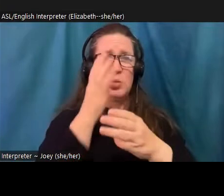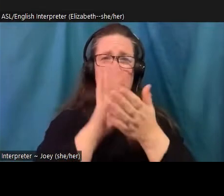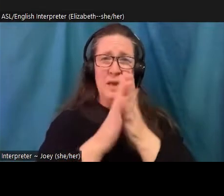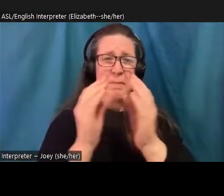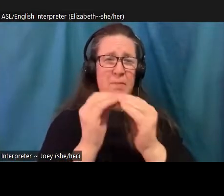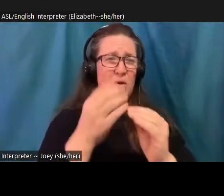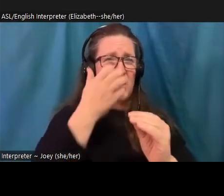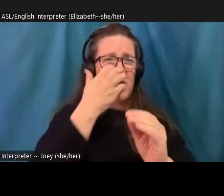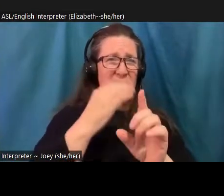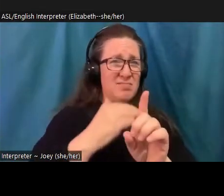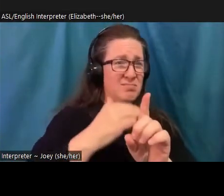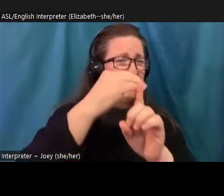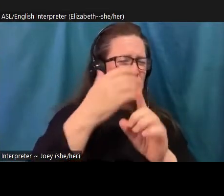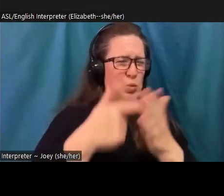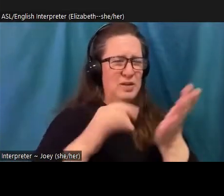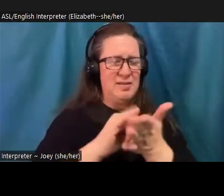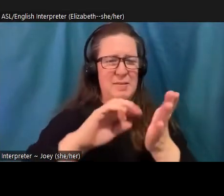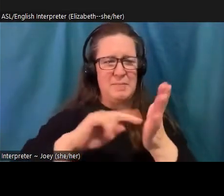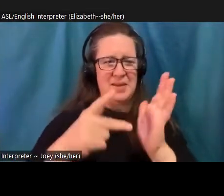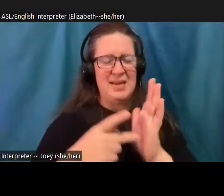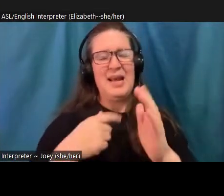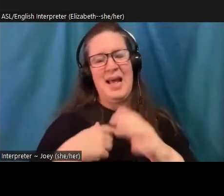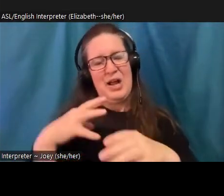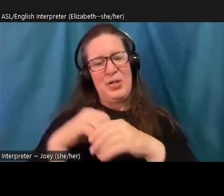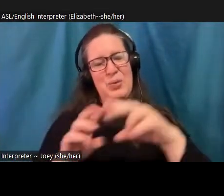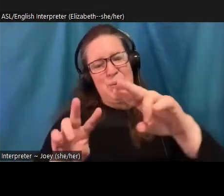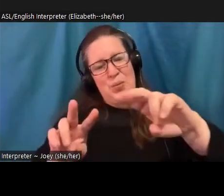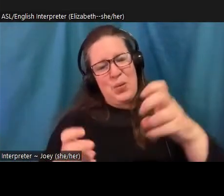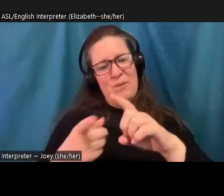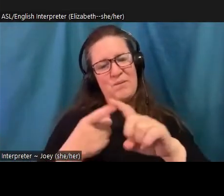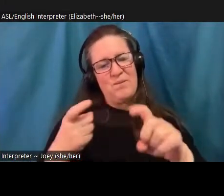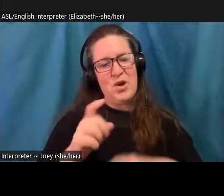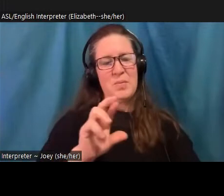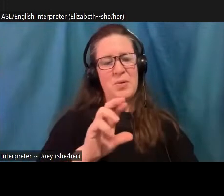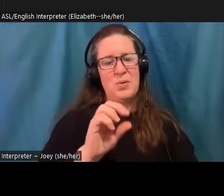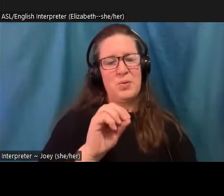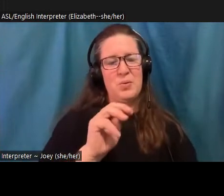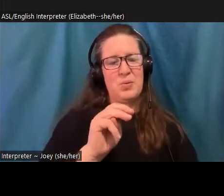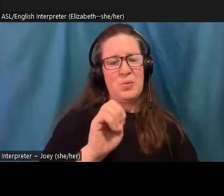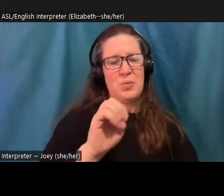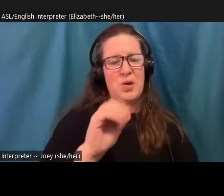I actually included this quote from Romeo and Juliet on the slide because, you know, even Shakespeare commented on this